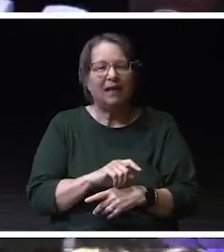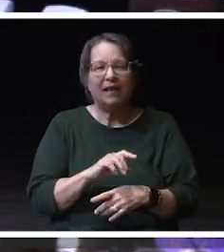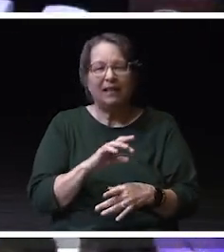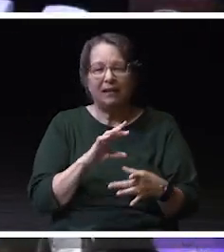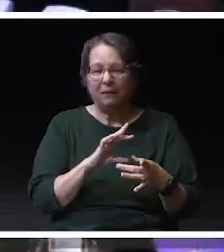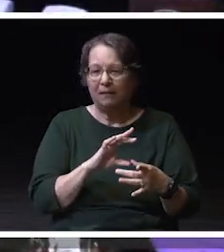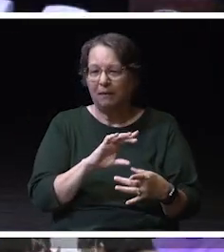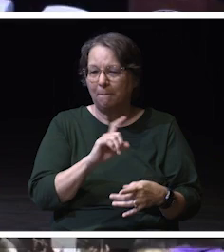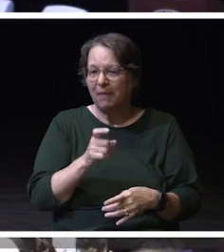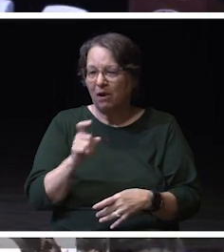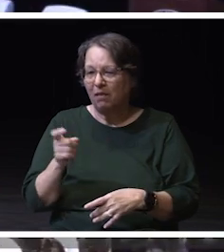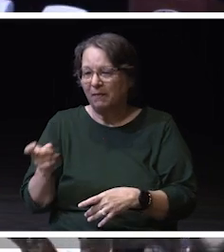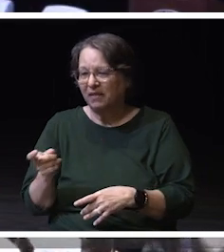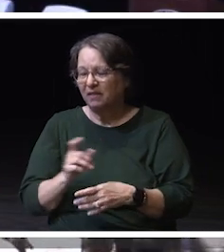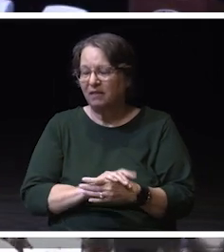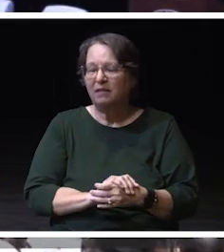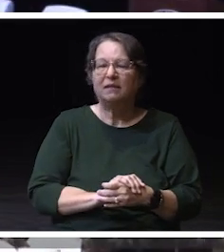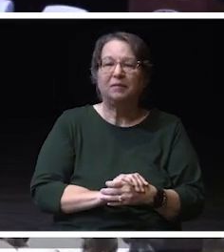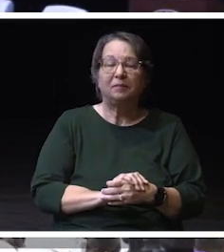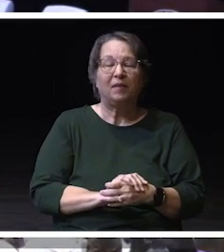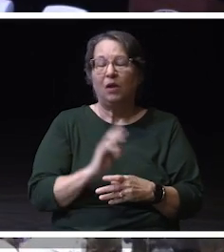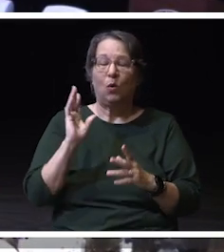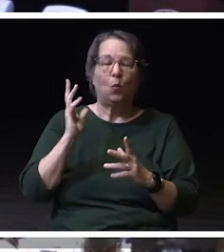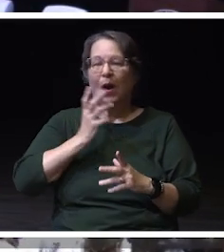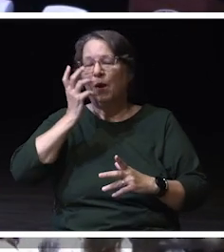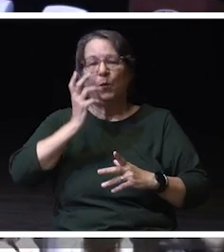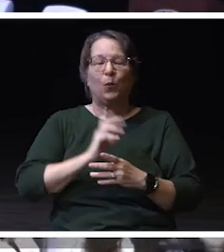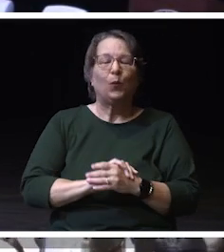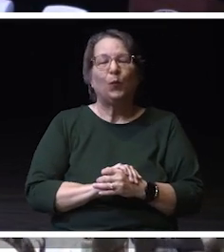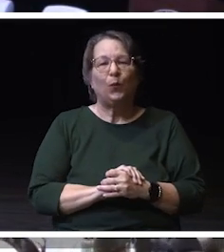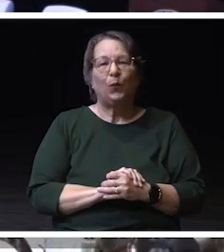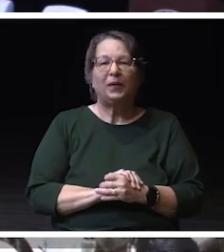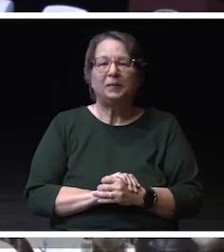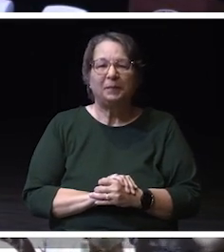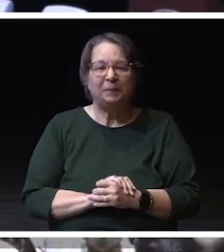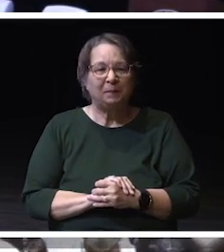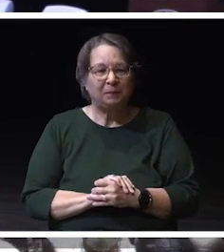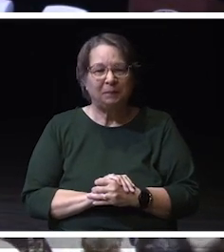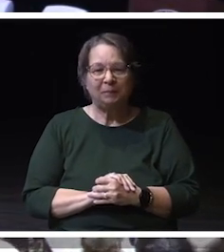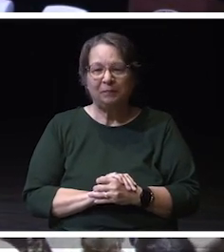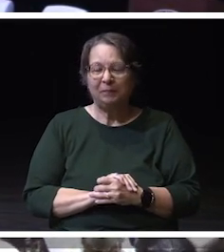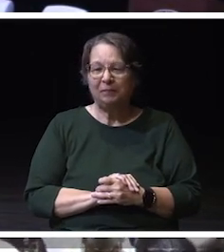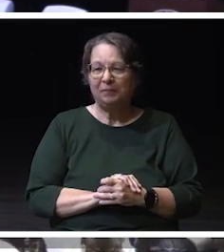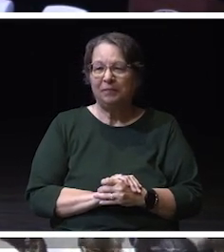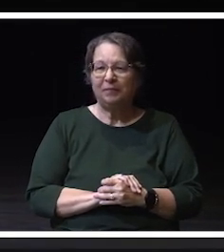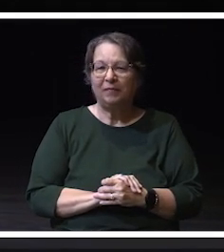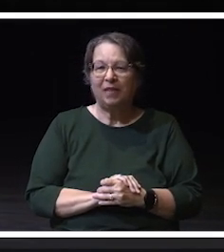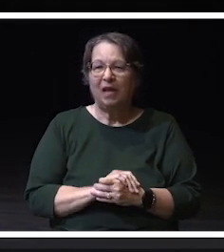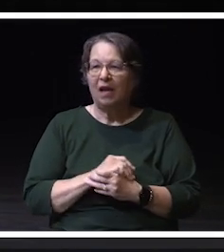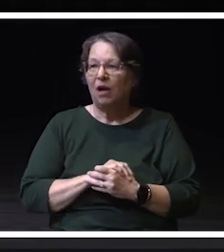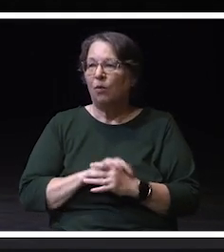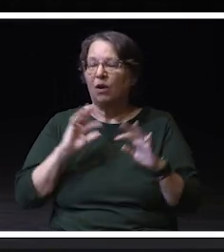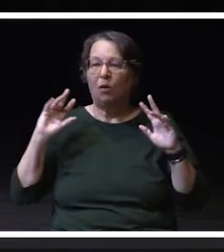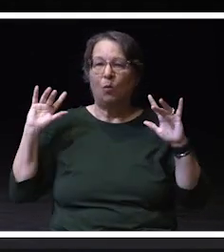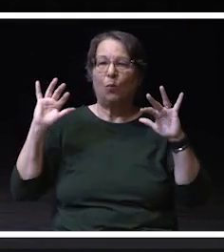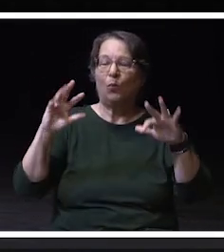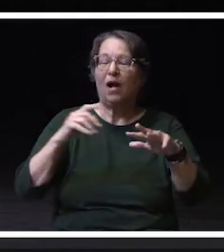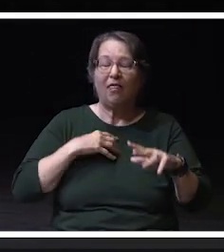Whoo! All right, keep that up and I'm going to soar across the room, right.